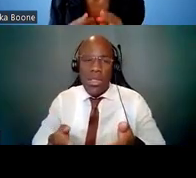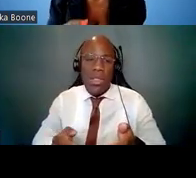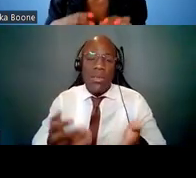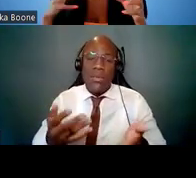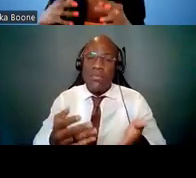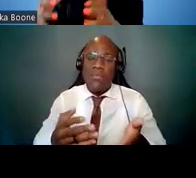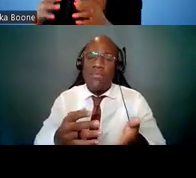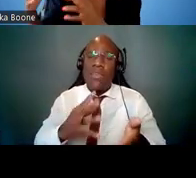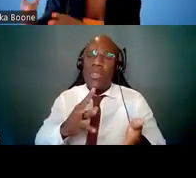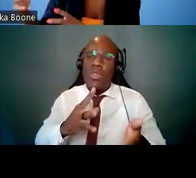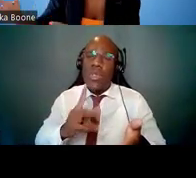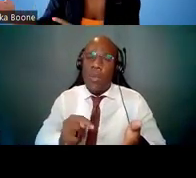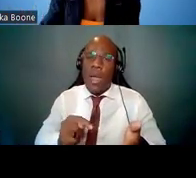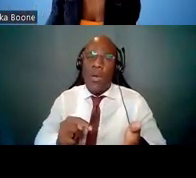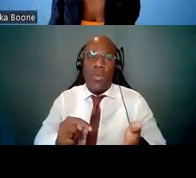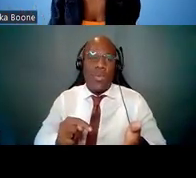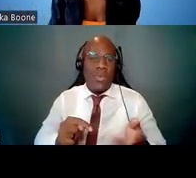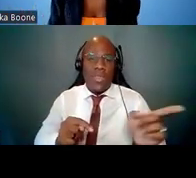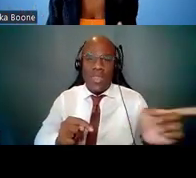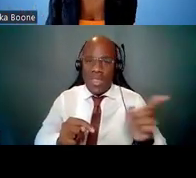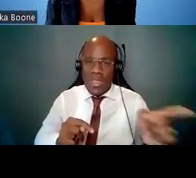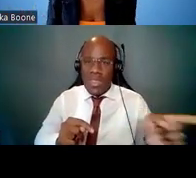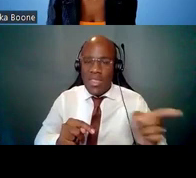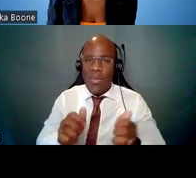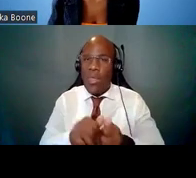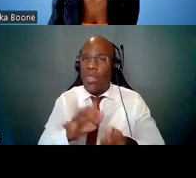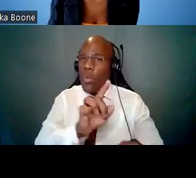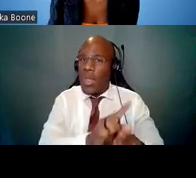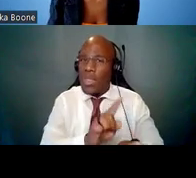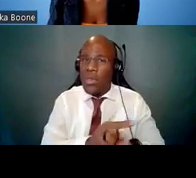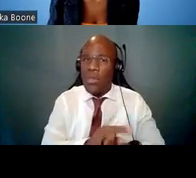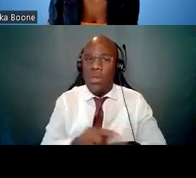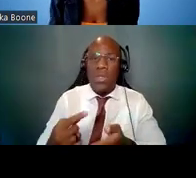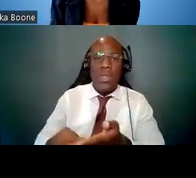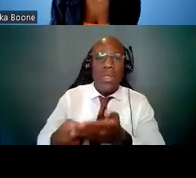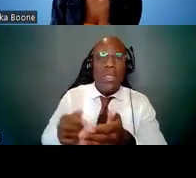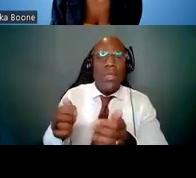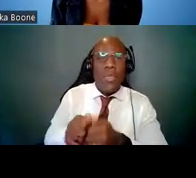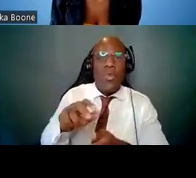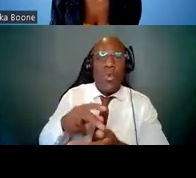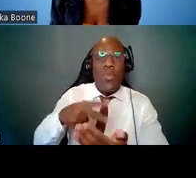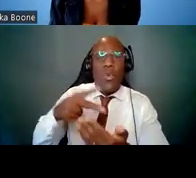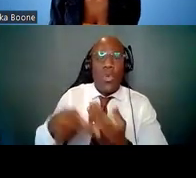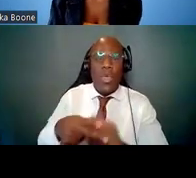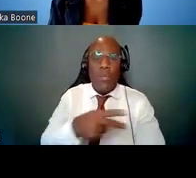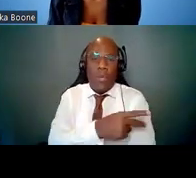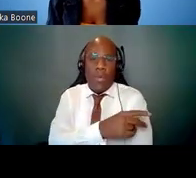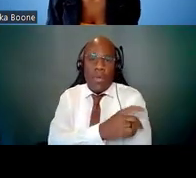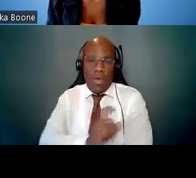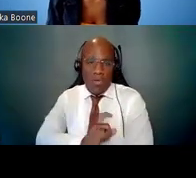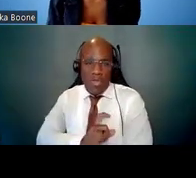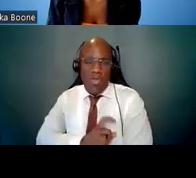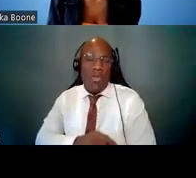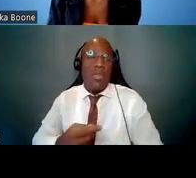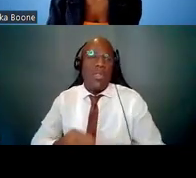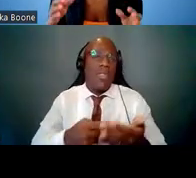Talk about them with your mentor. Talk to a program officer. Talk about your eligibility. Talk about your specific gains --